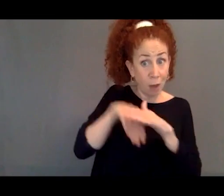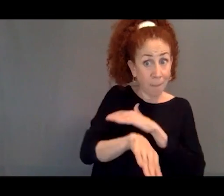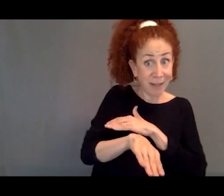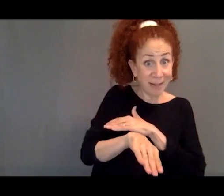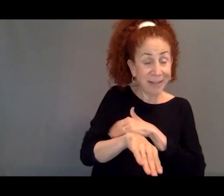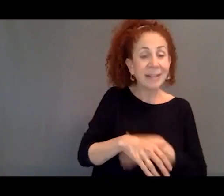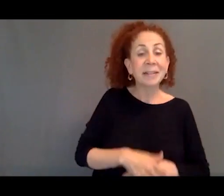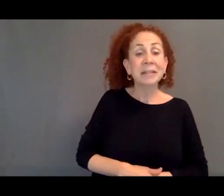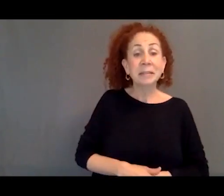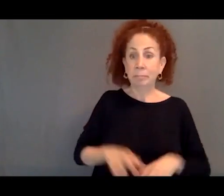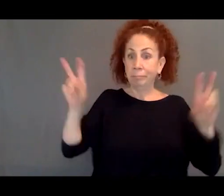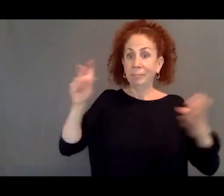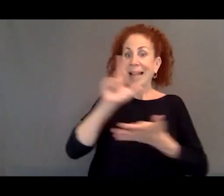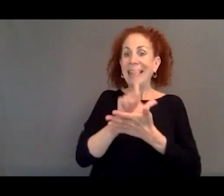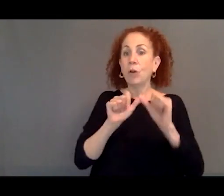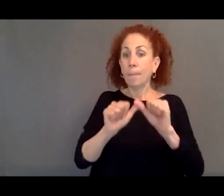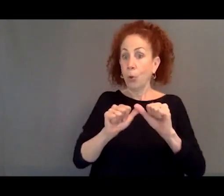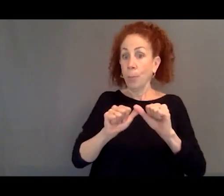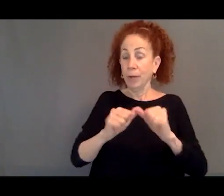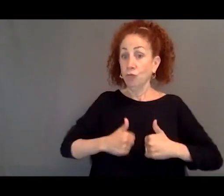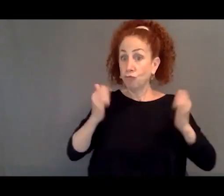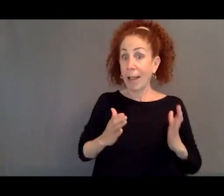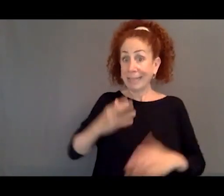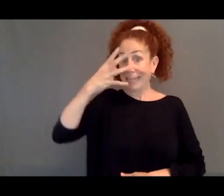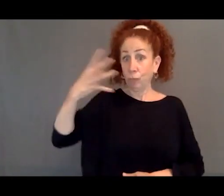as legal permanent residents as immigrants.